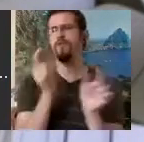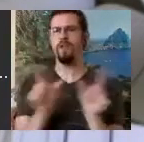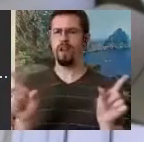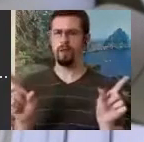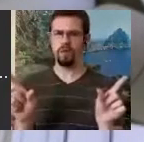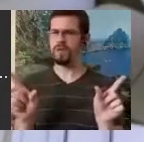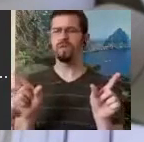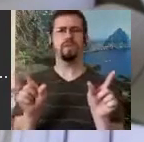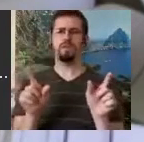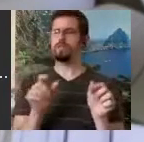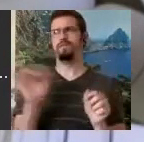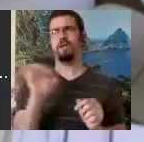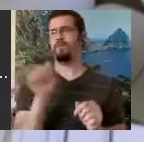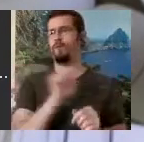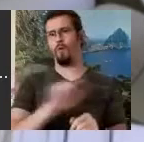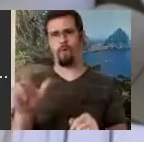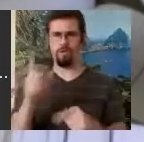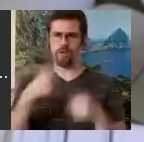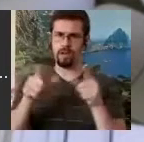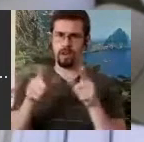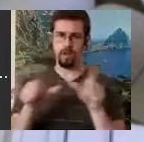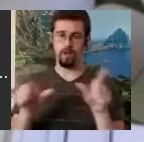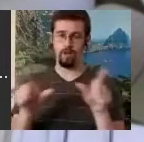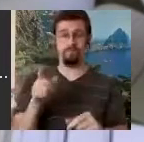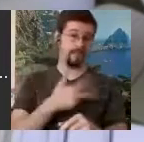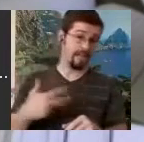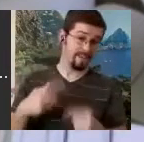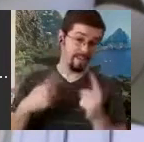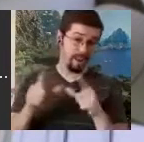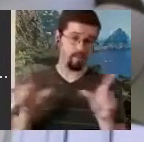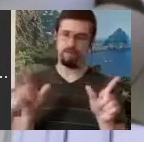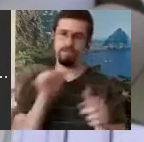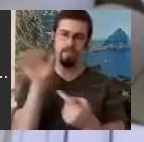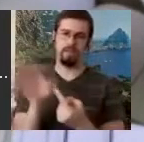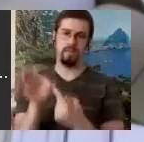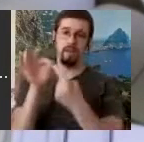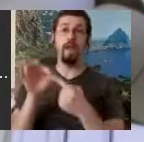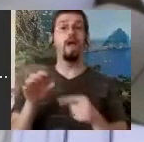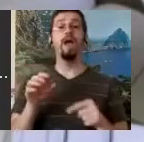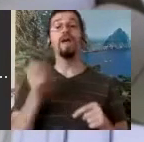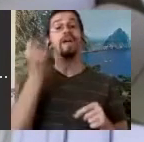And this was no exception and although nobody had even told me sign languages